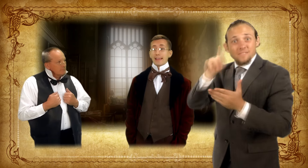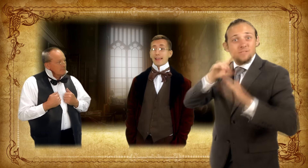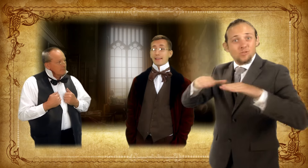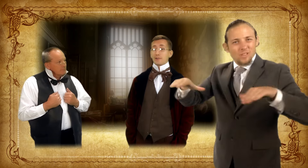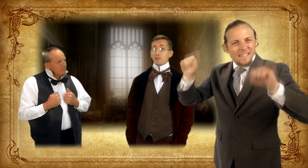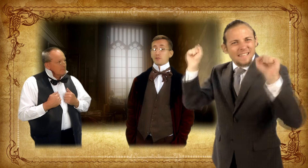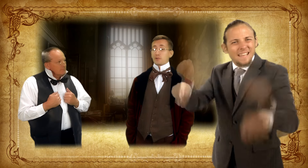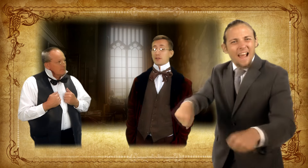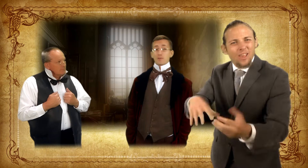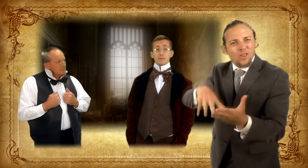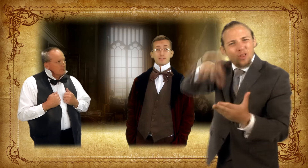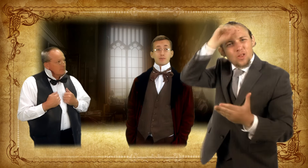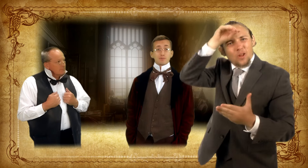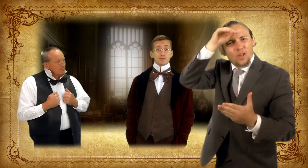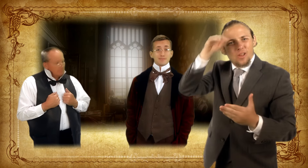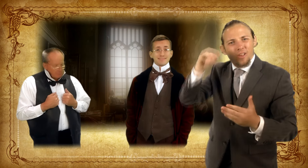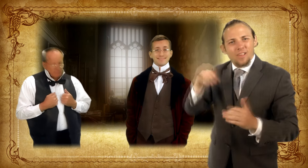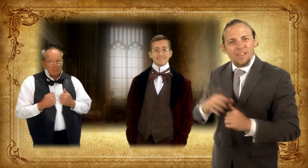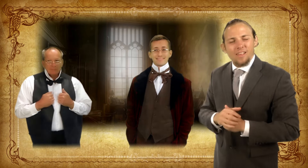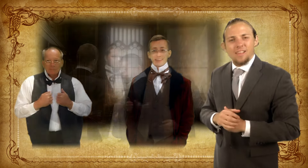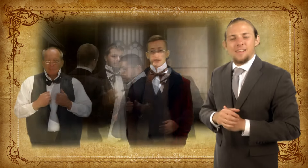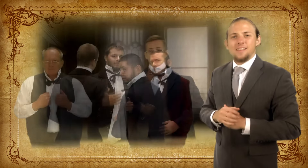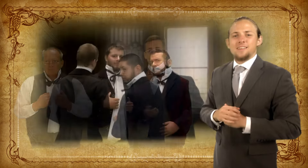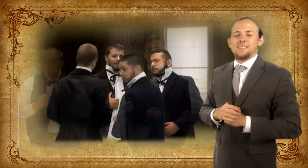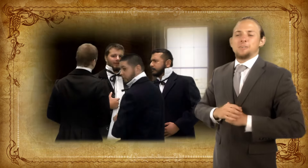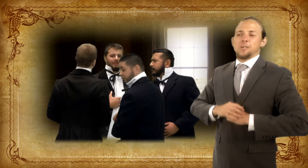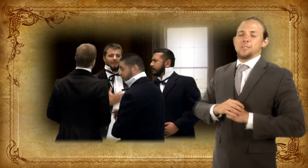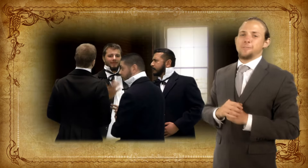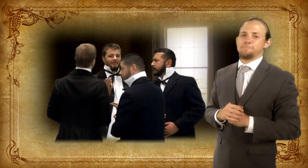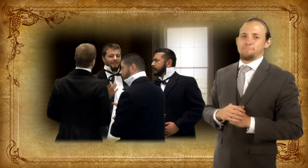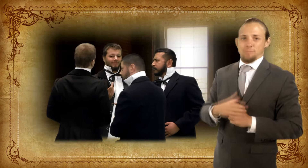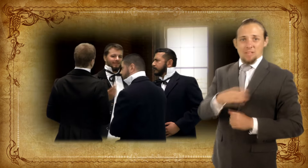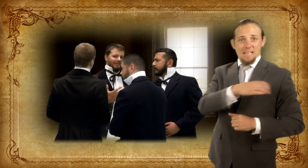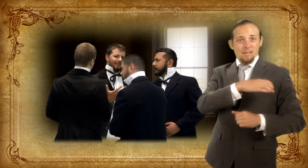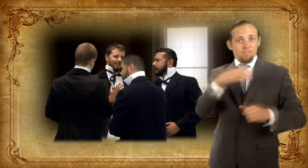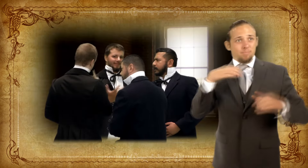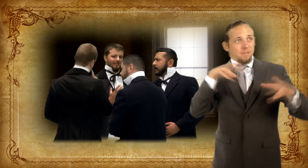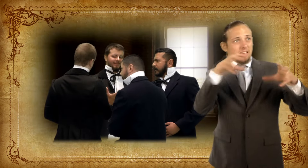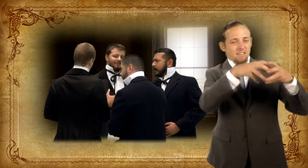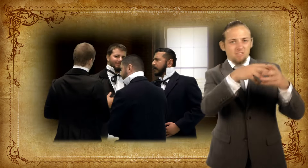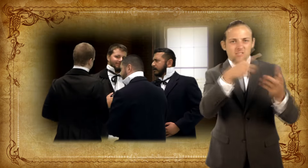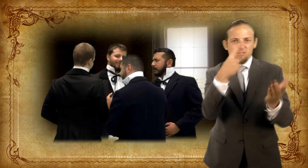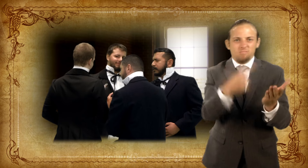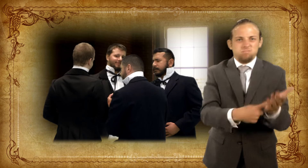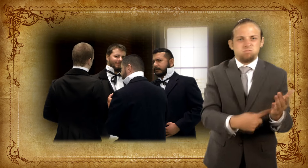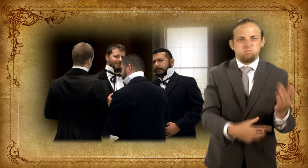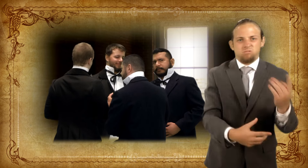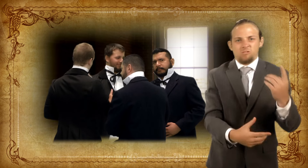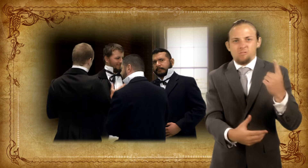He explained that deaf children CAN learn. The committee argued and discussed